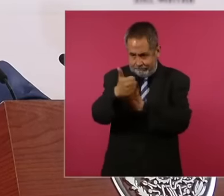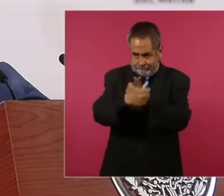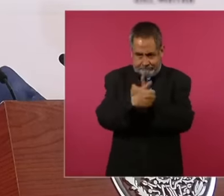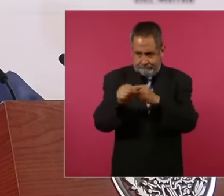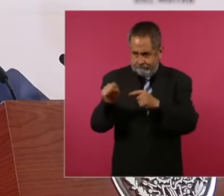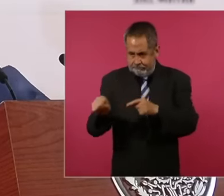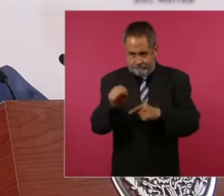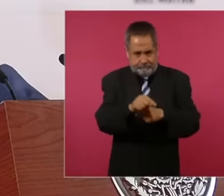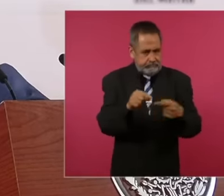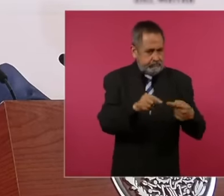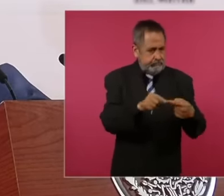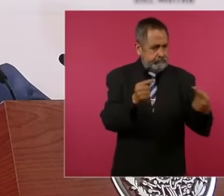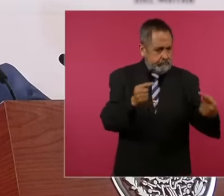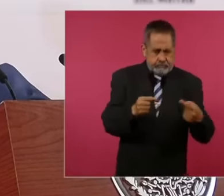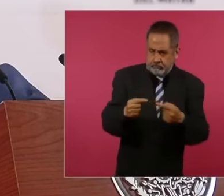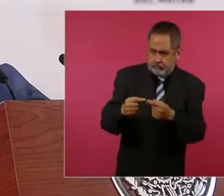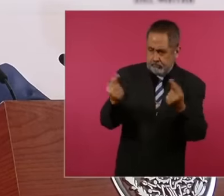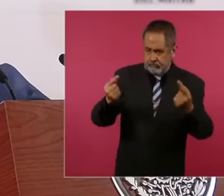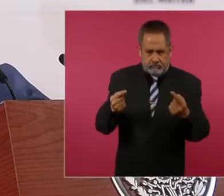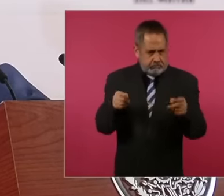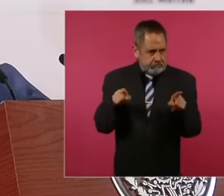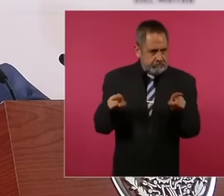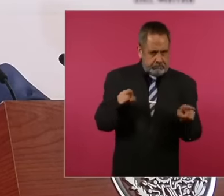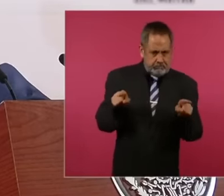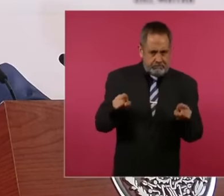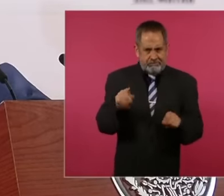an opposition